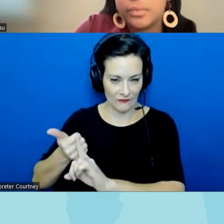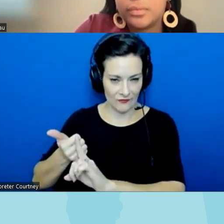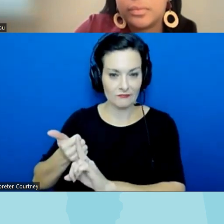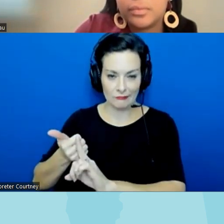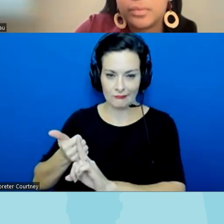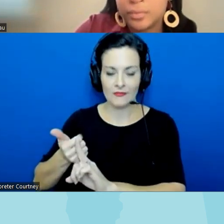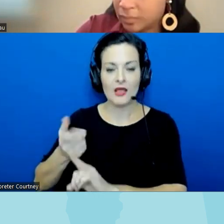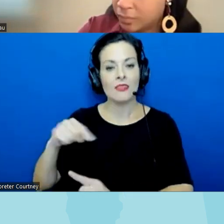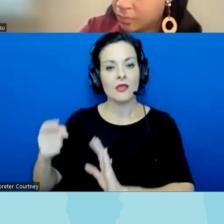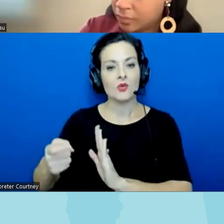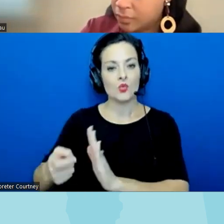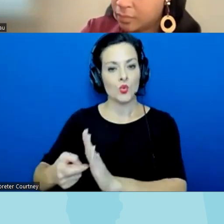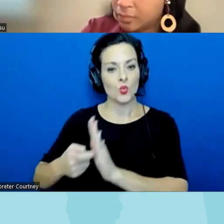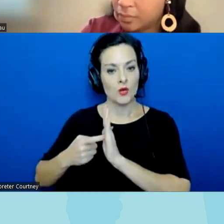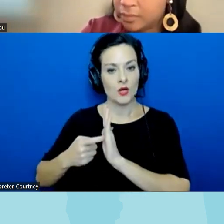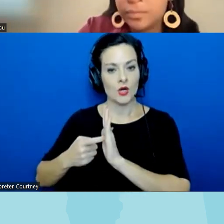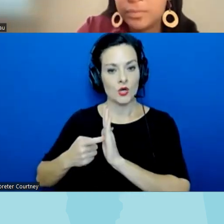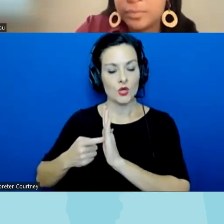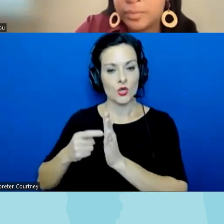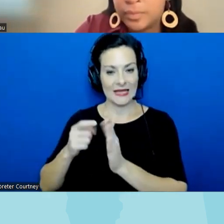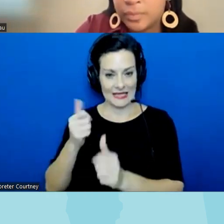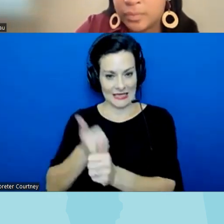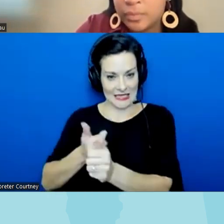they decided they were going to require every school district to have a policy so